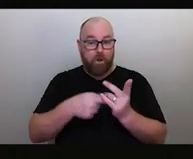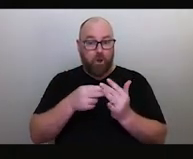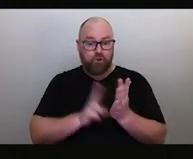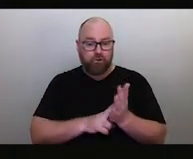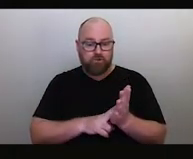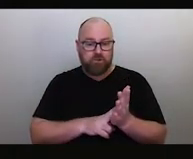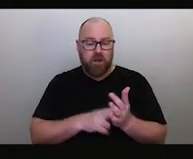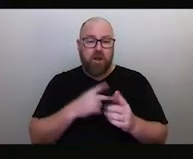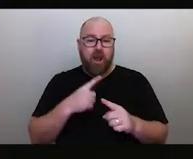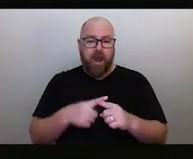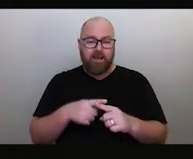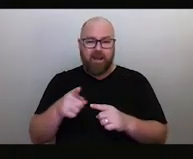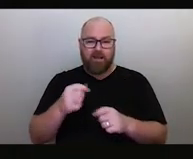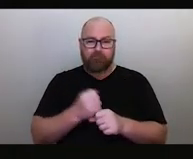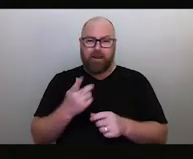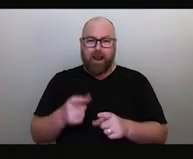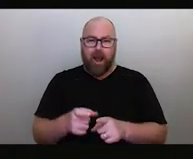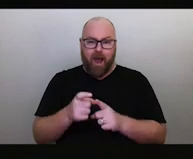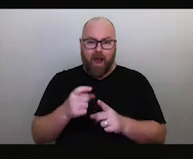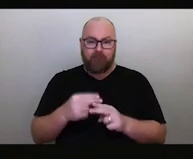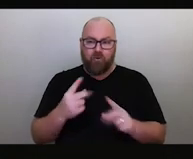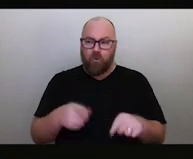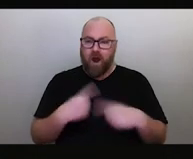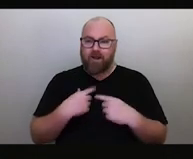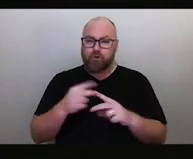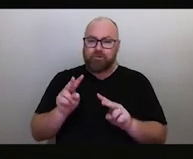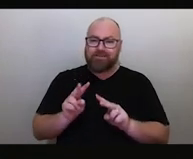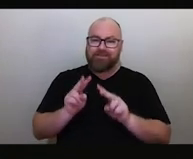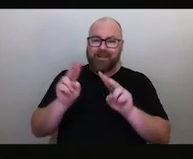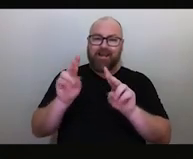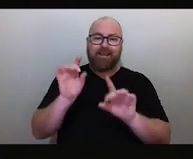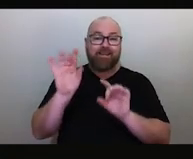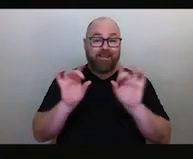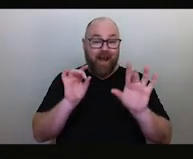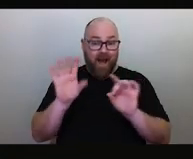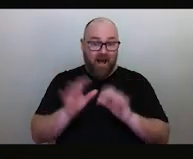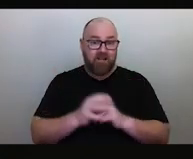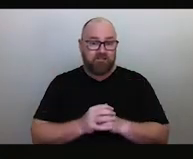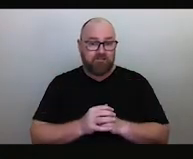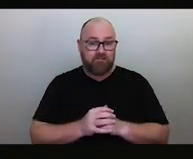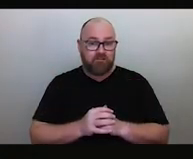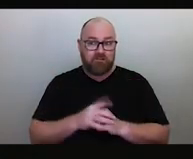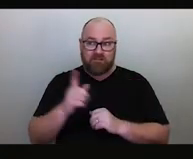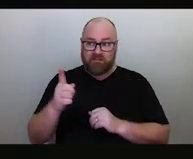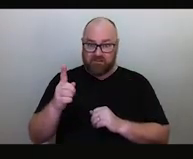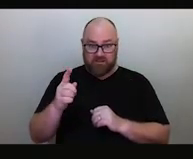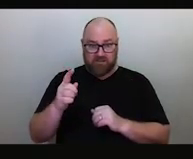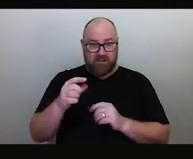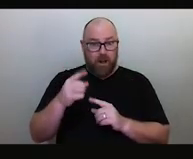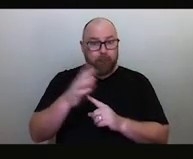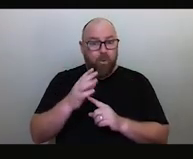making it harder to see these stars that are the encyclopedias of these ancient knowledges.